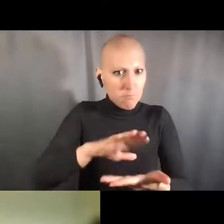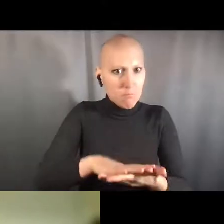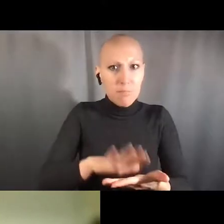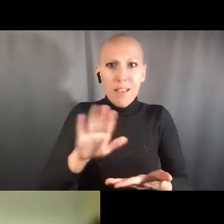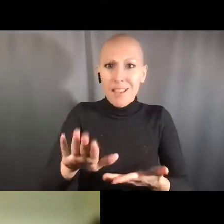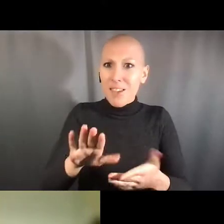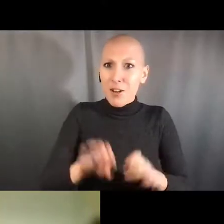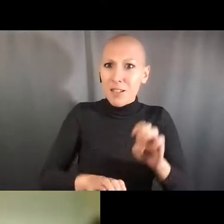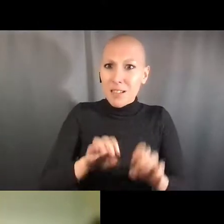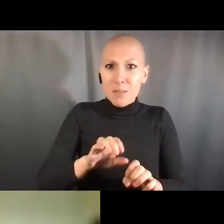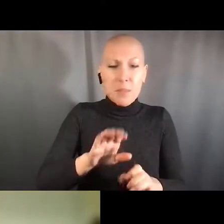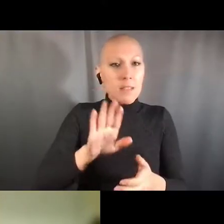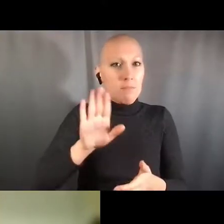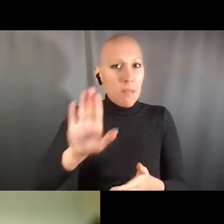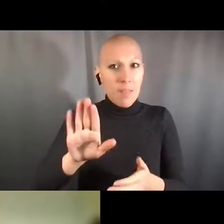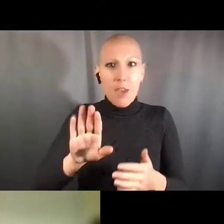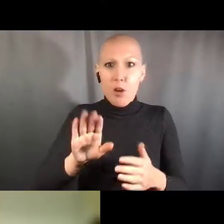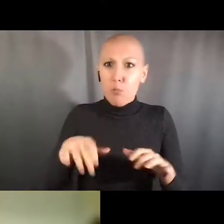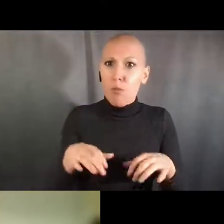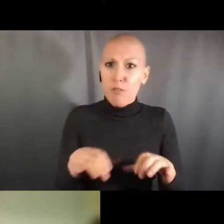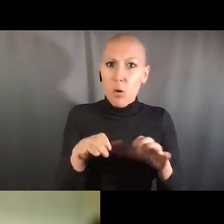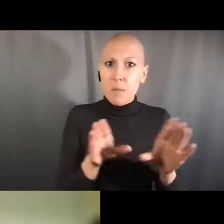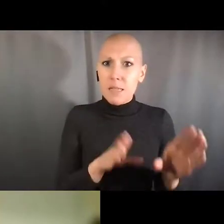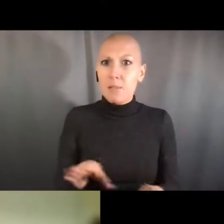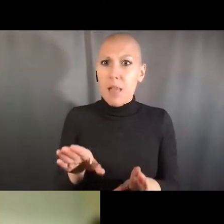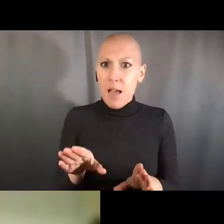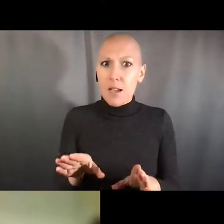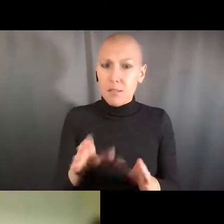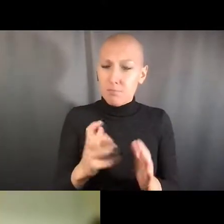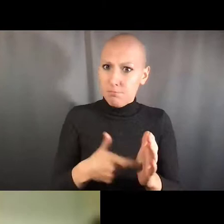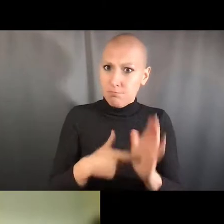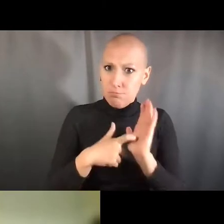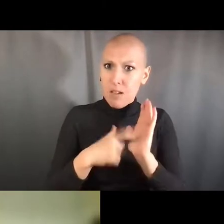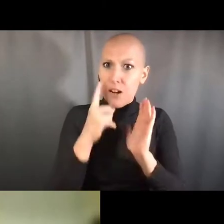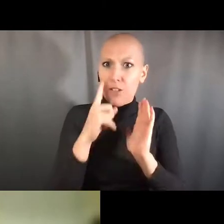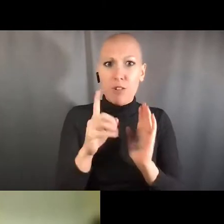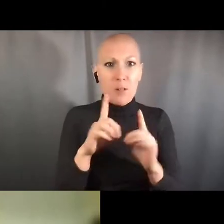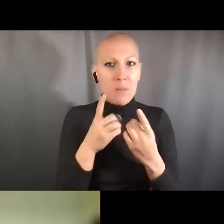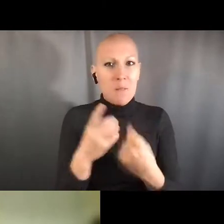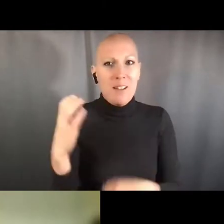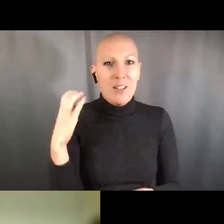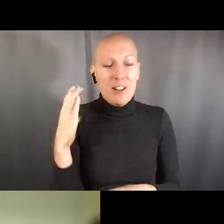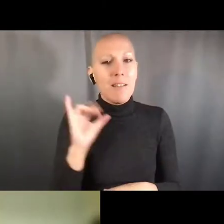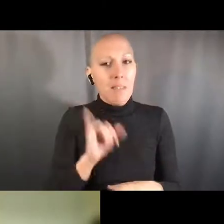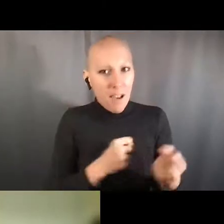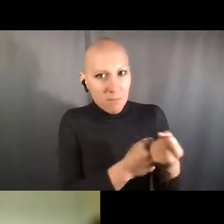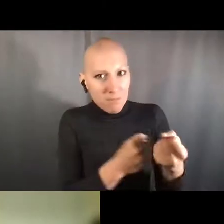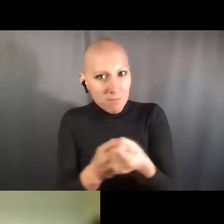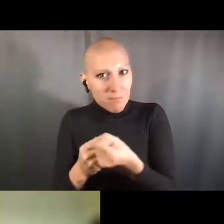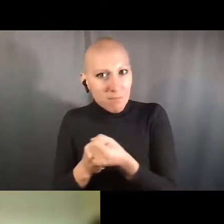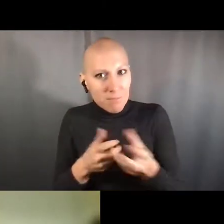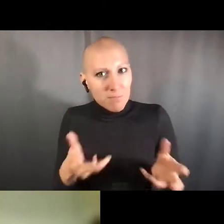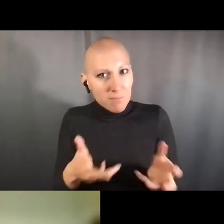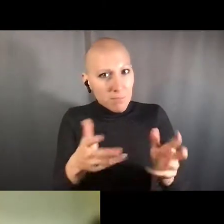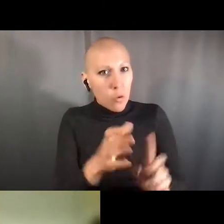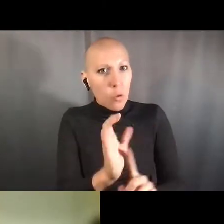And that will cascade downwards, so that if the deans, the provosts, et cetera make clear